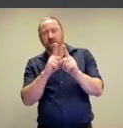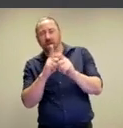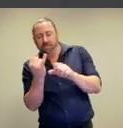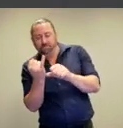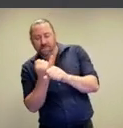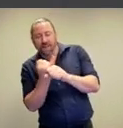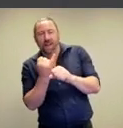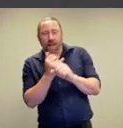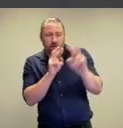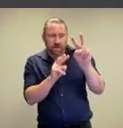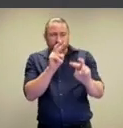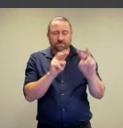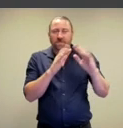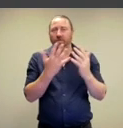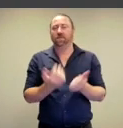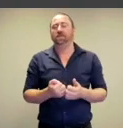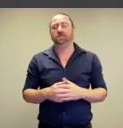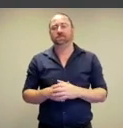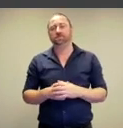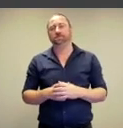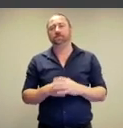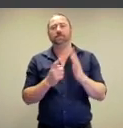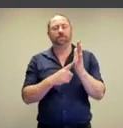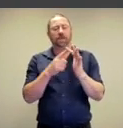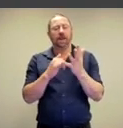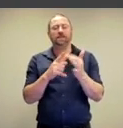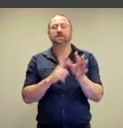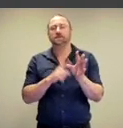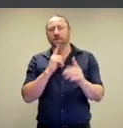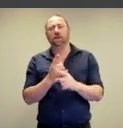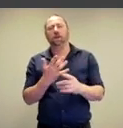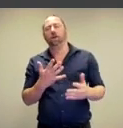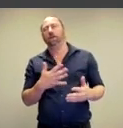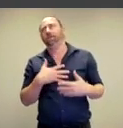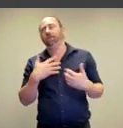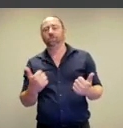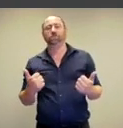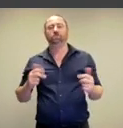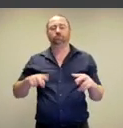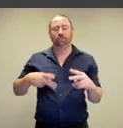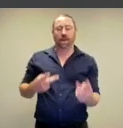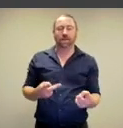medicinal connection here isn't there? And Leslie says, 'so much